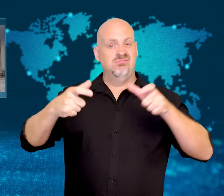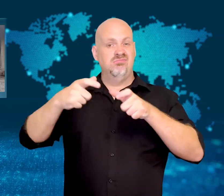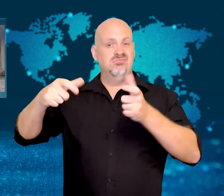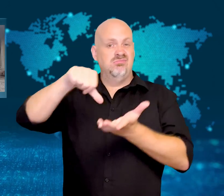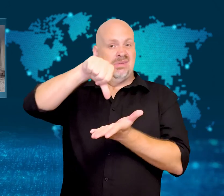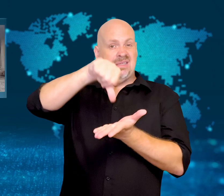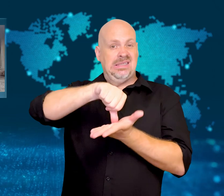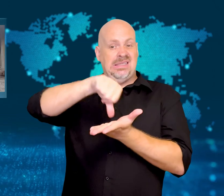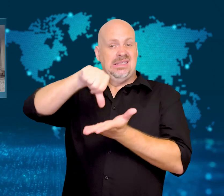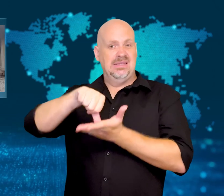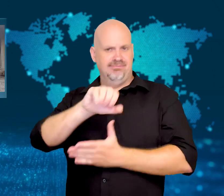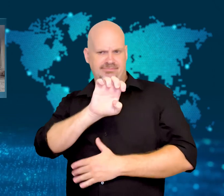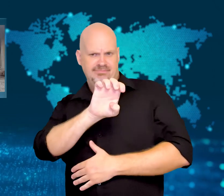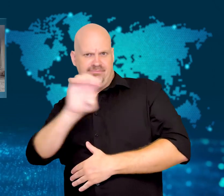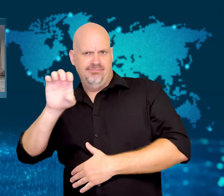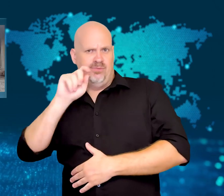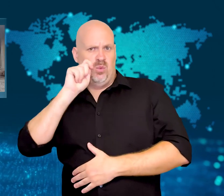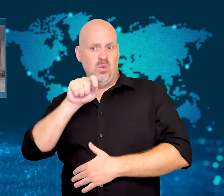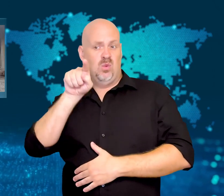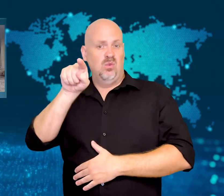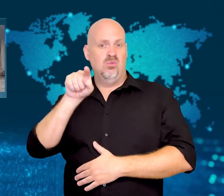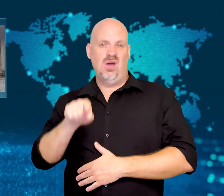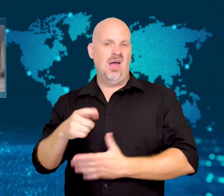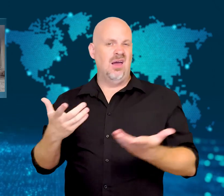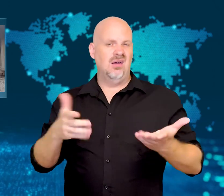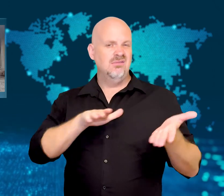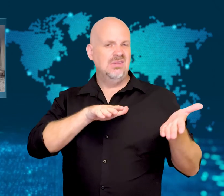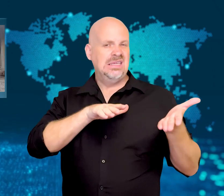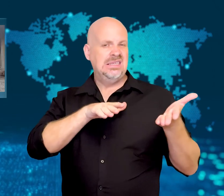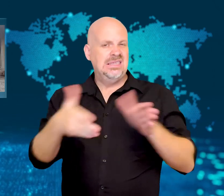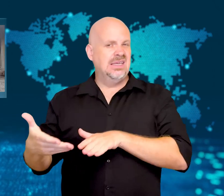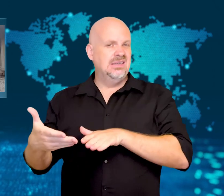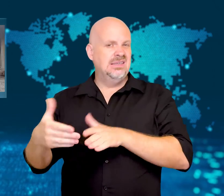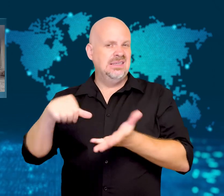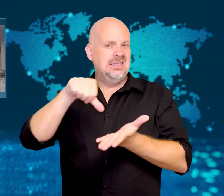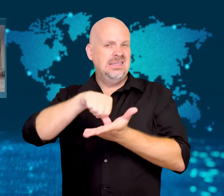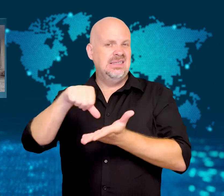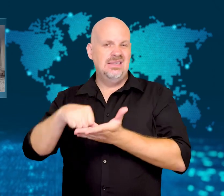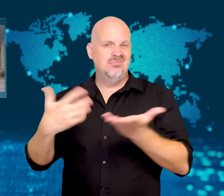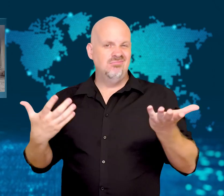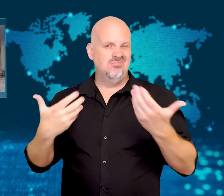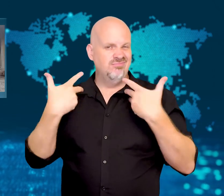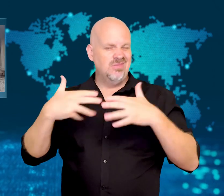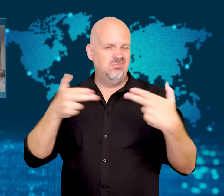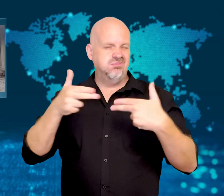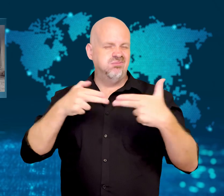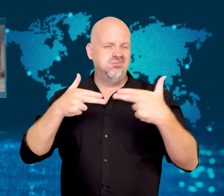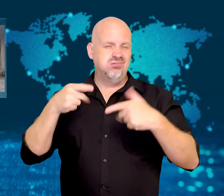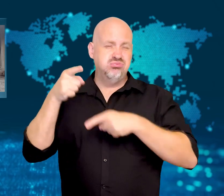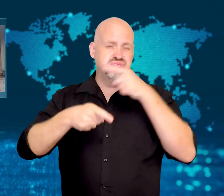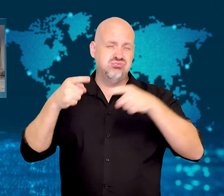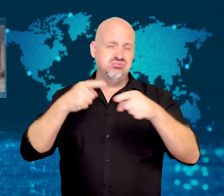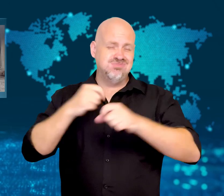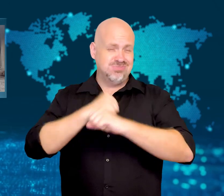"dead cities" because of the intensity of fighting